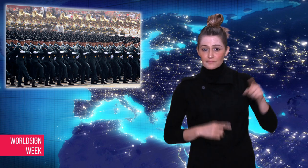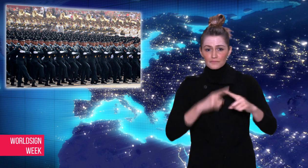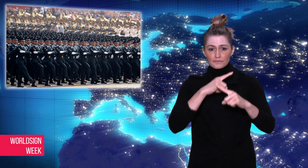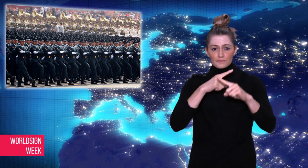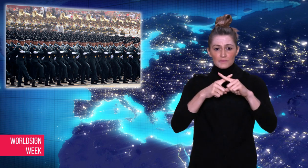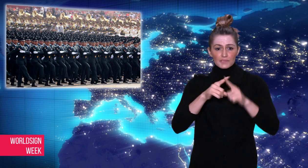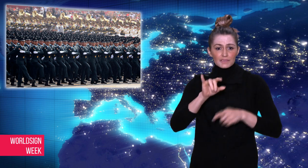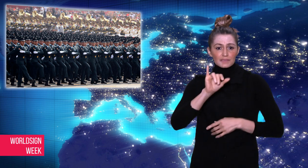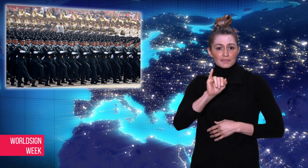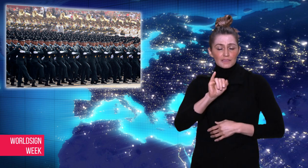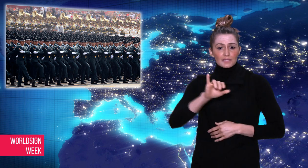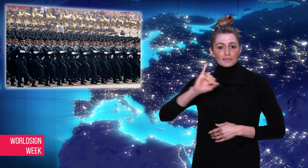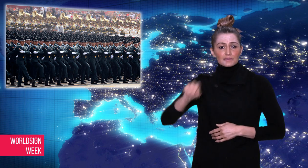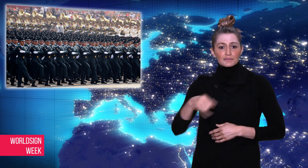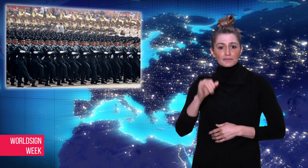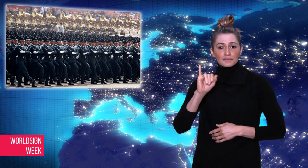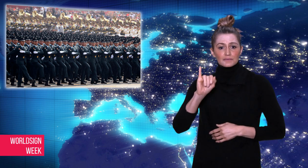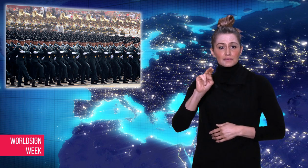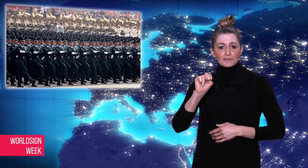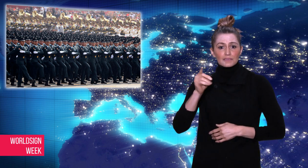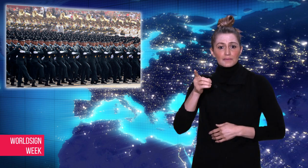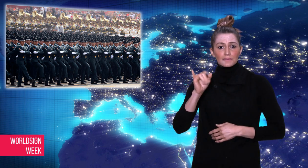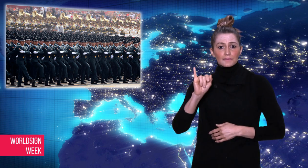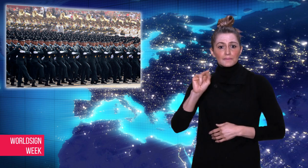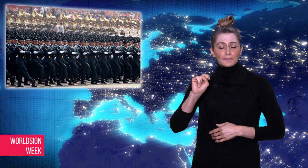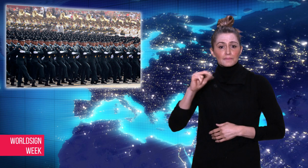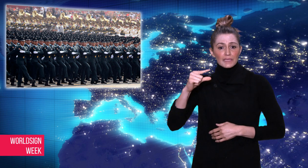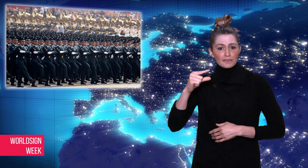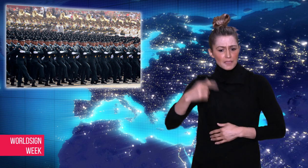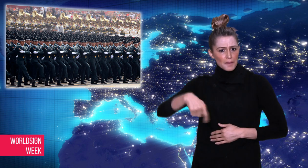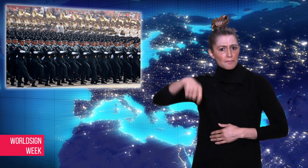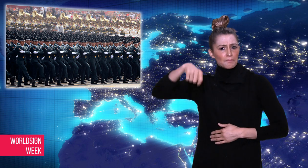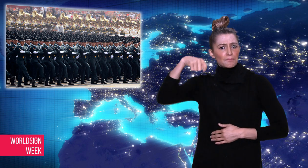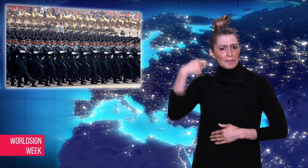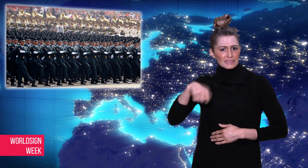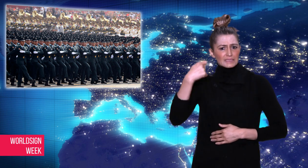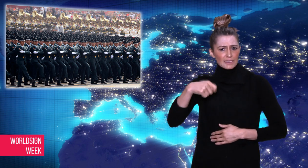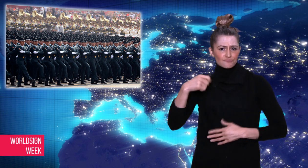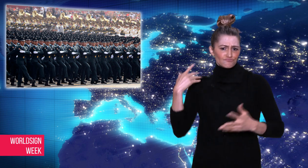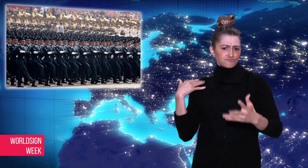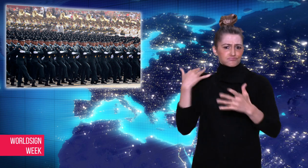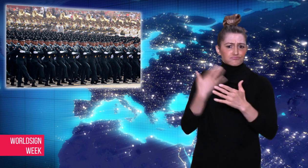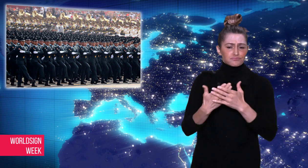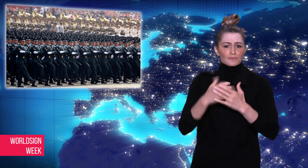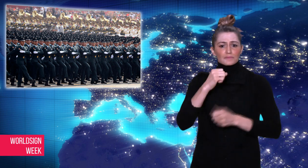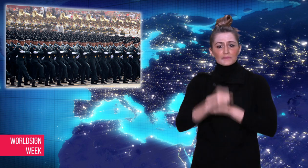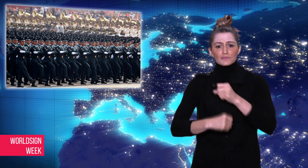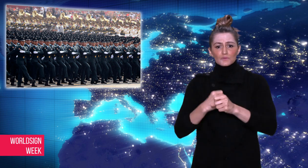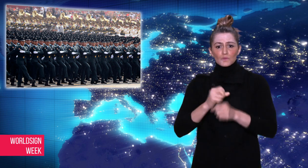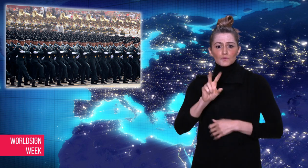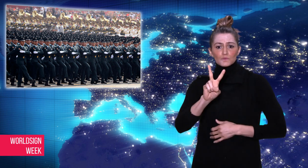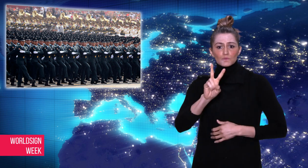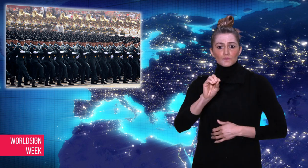become the country’s official name.